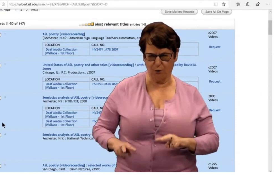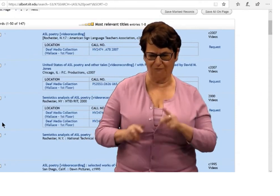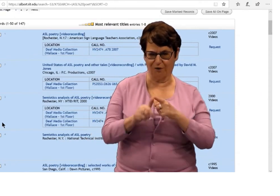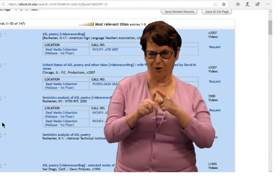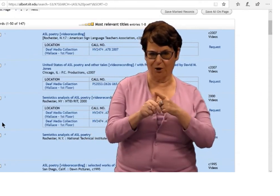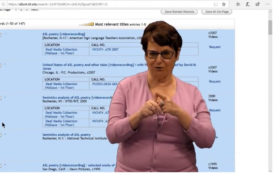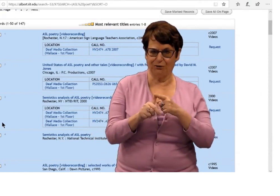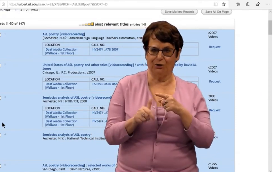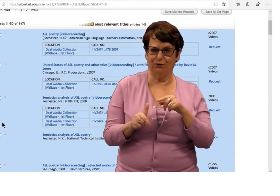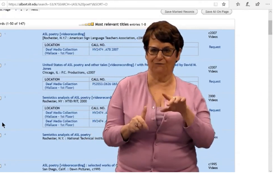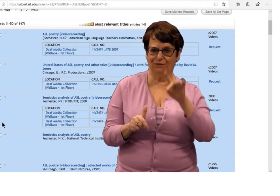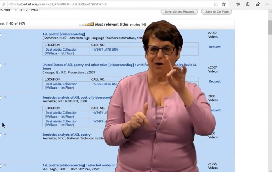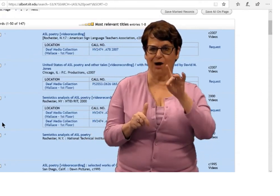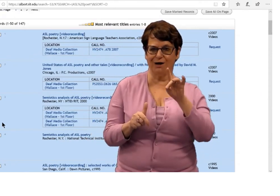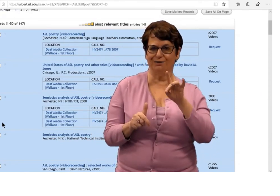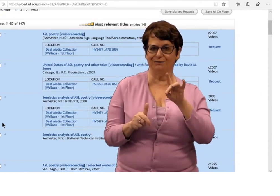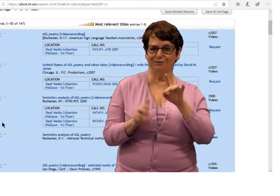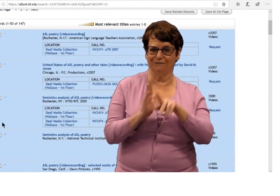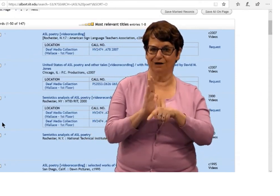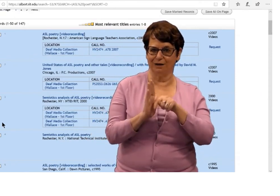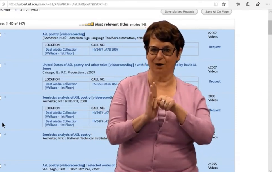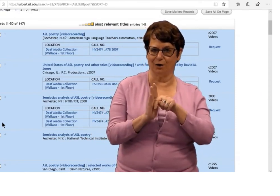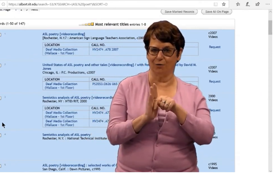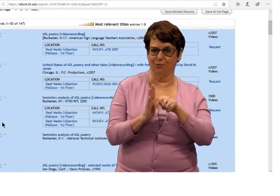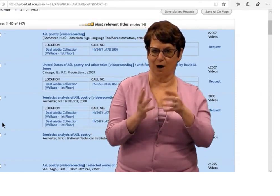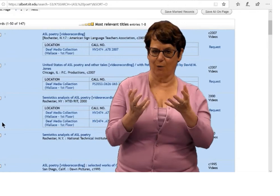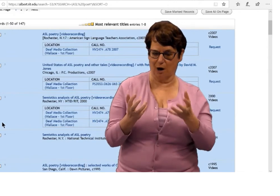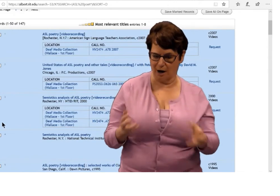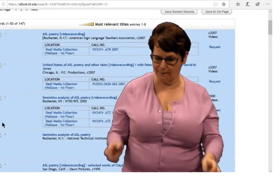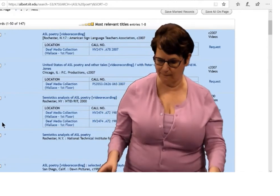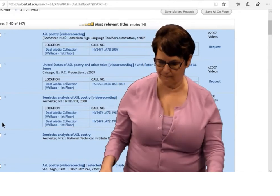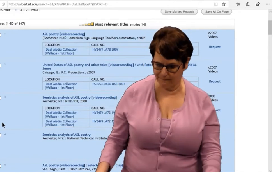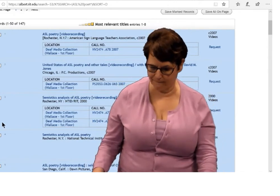and I will look at this list to find a video I want.